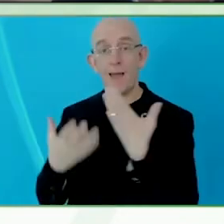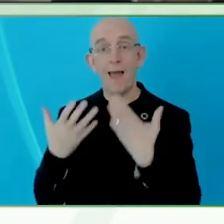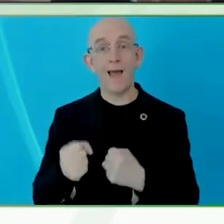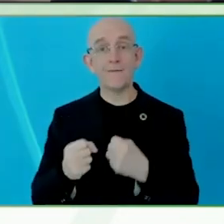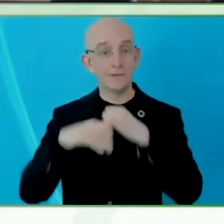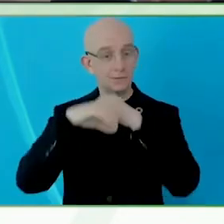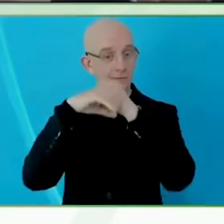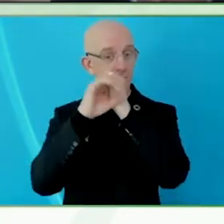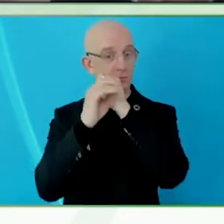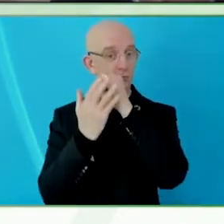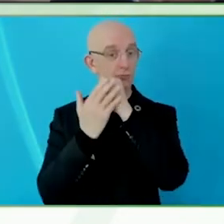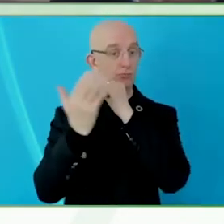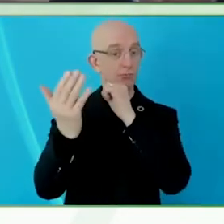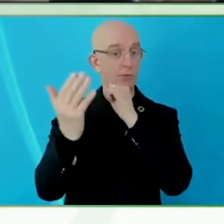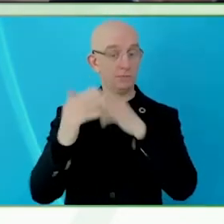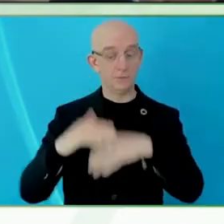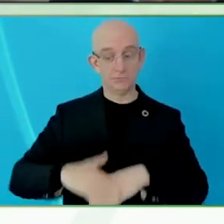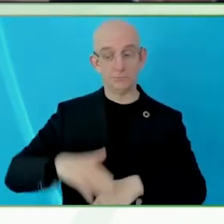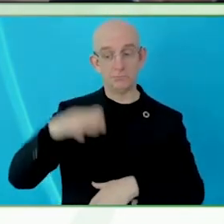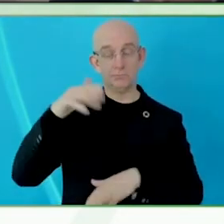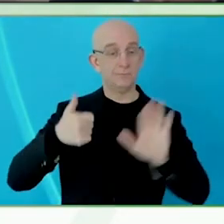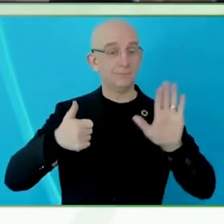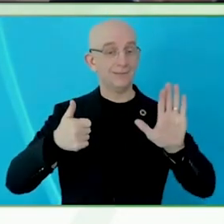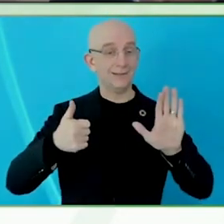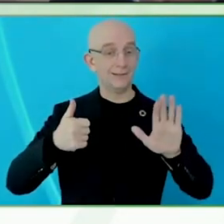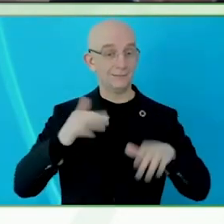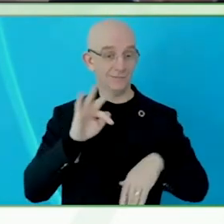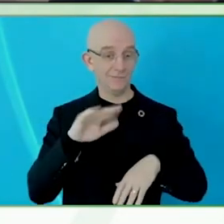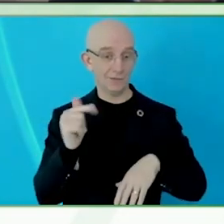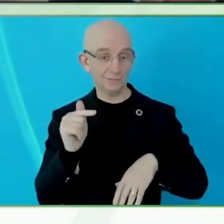What are you using in terms of Sonification now? What projects are you involved in?